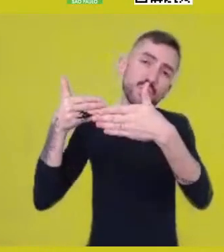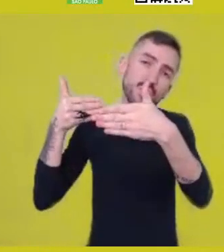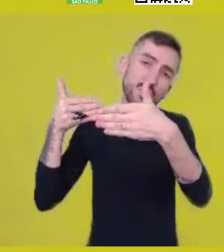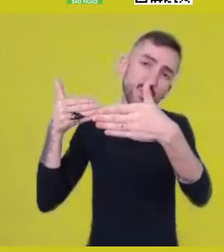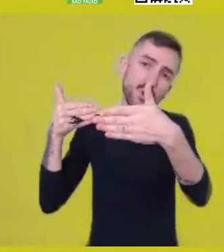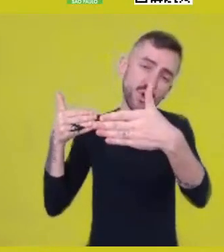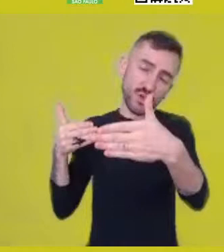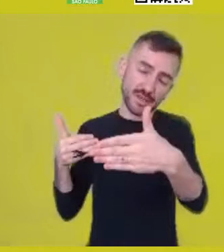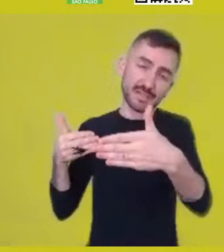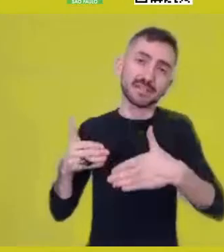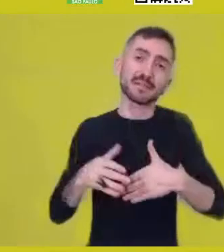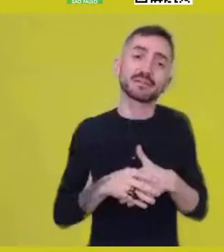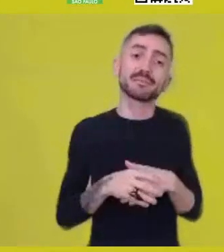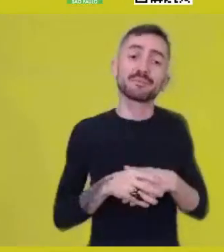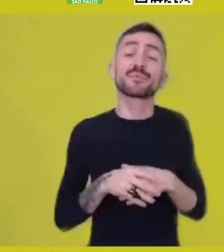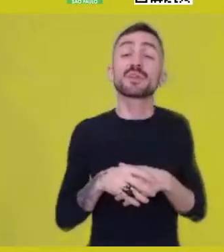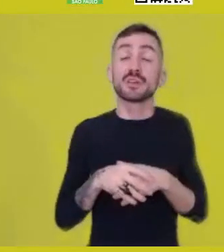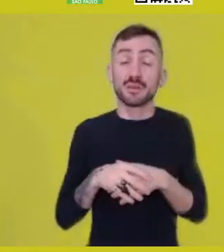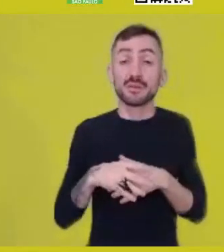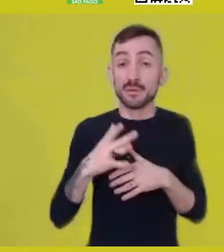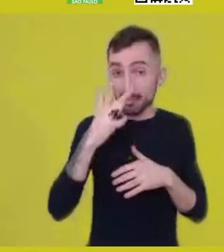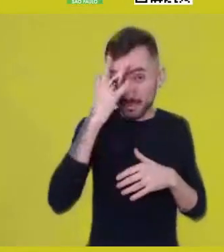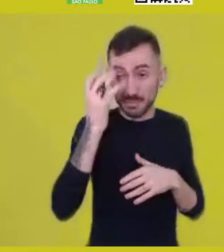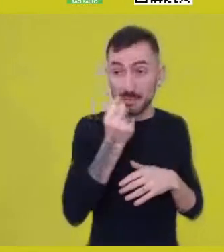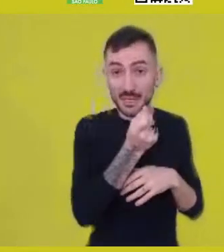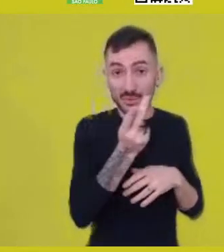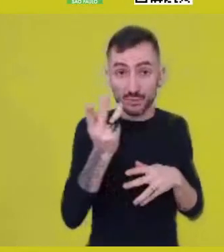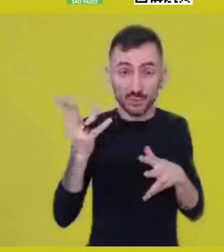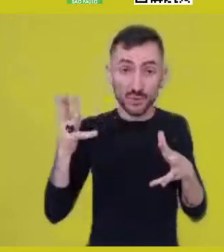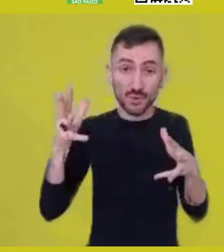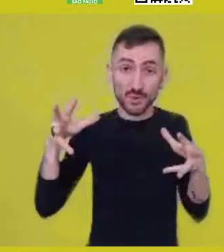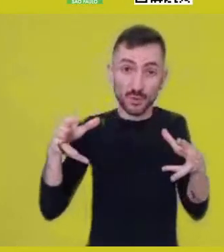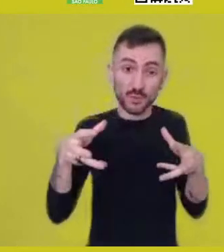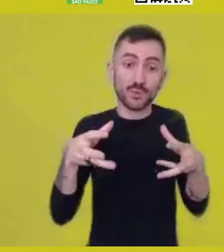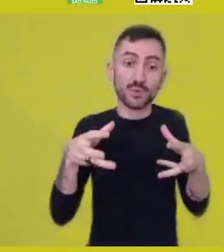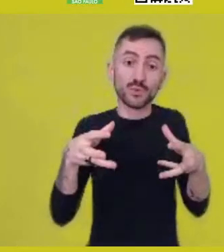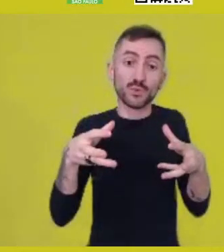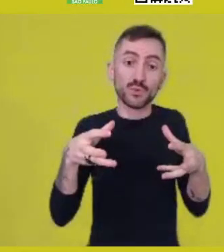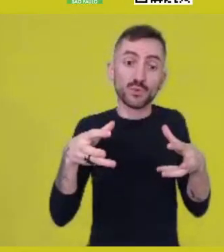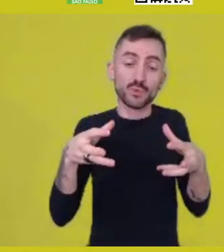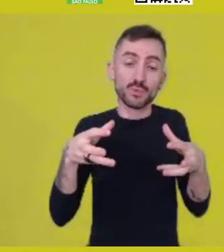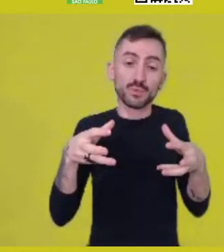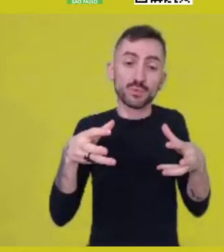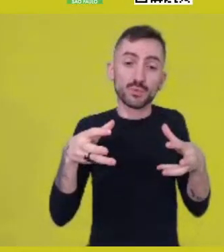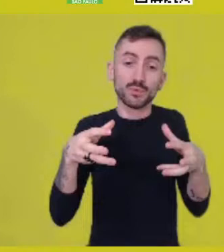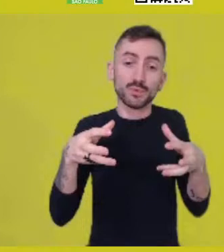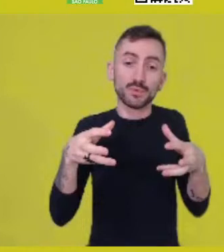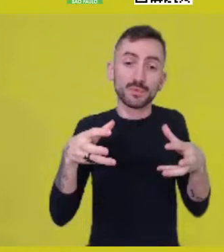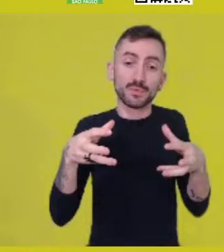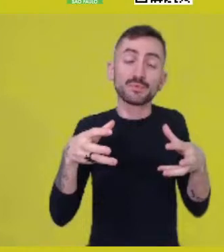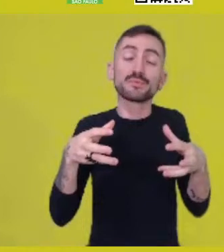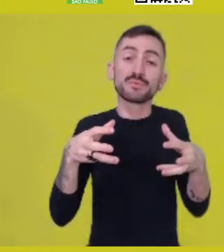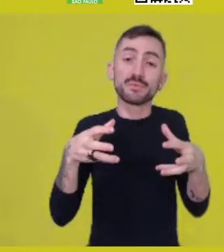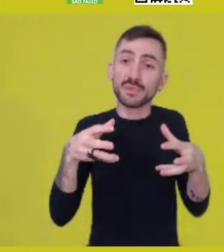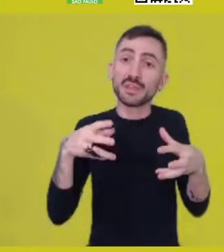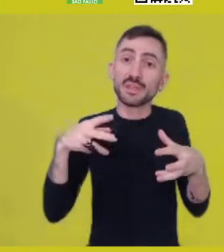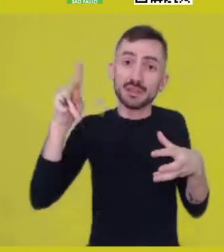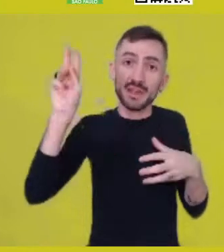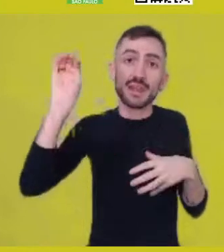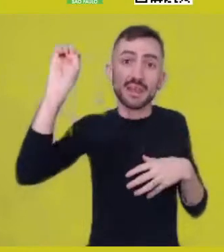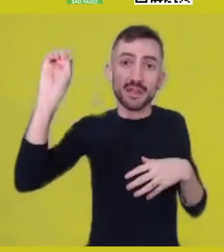a group of people... Europe in relation to Sub-Saharan Africa,